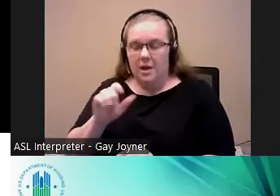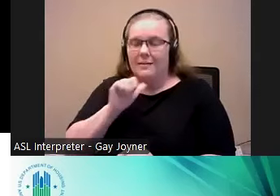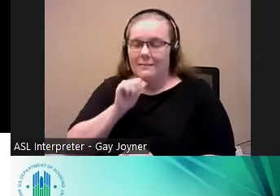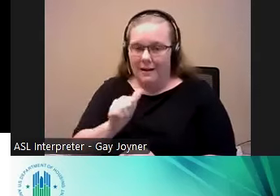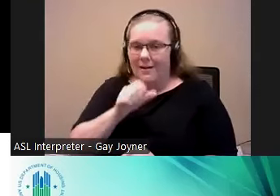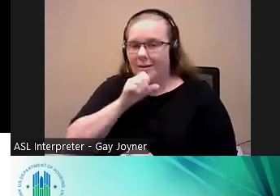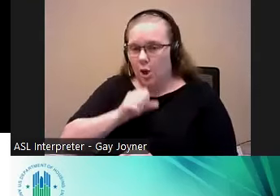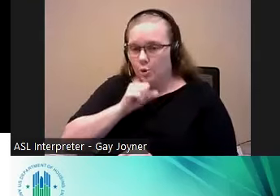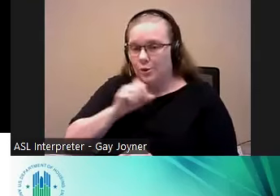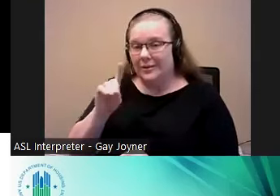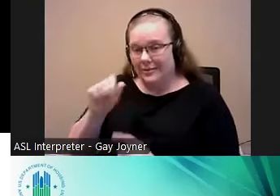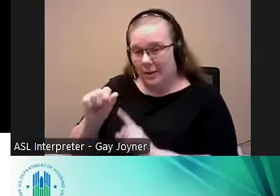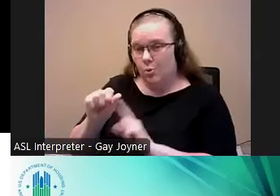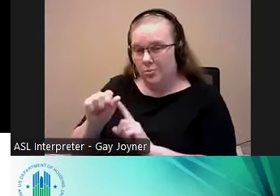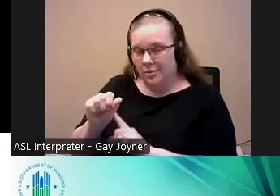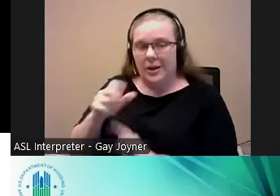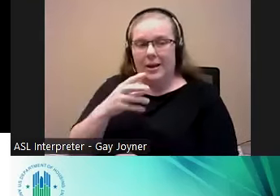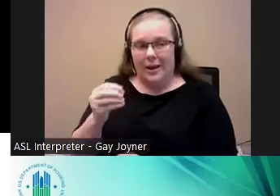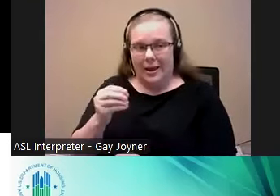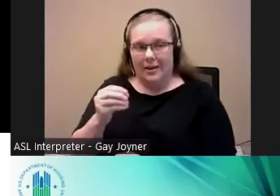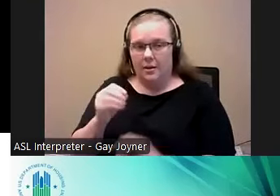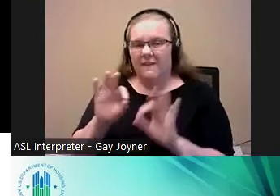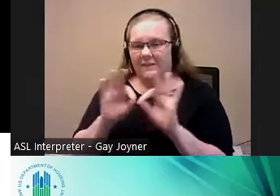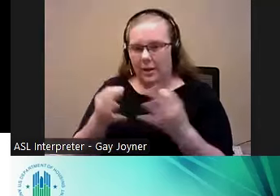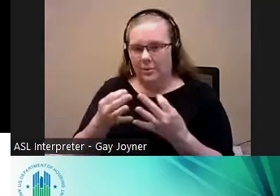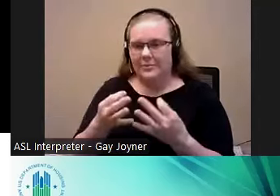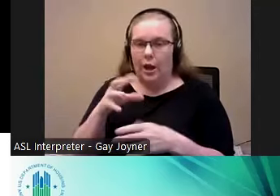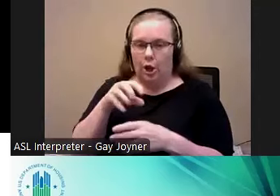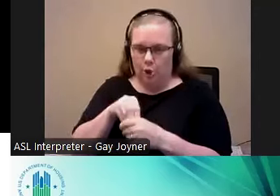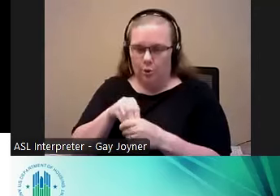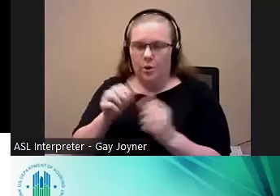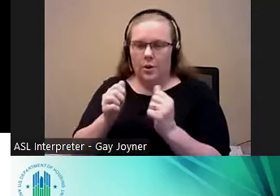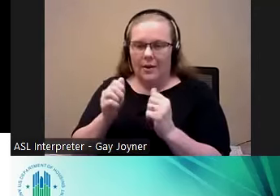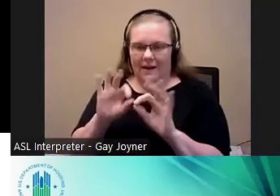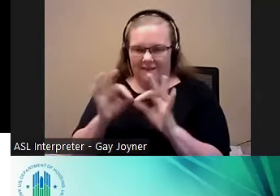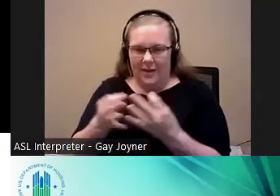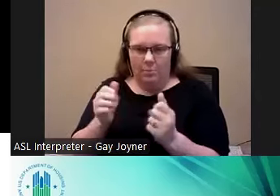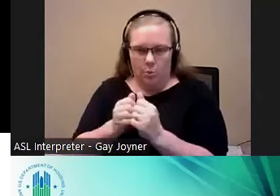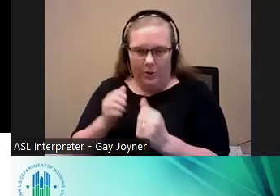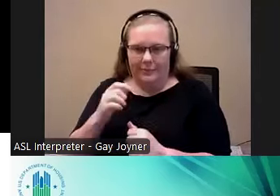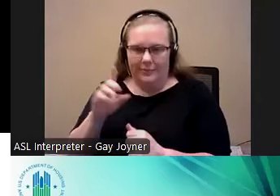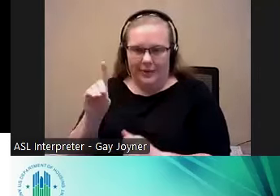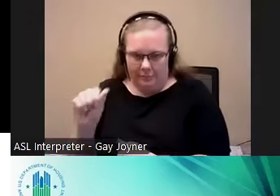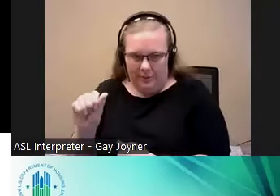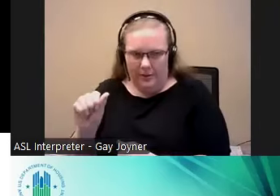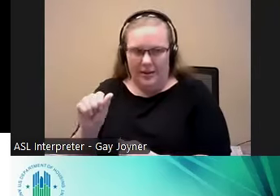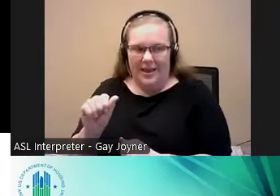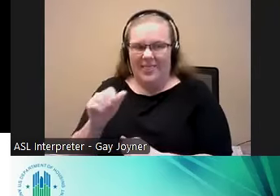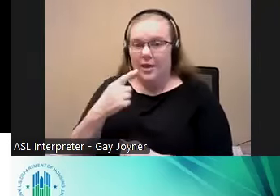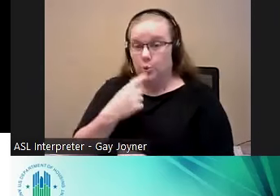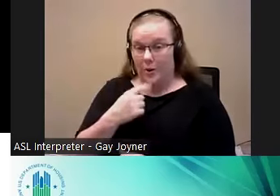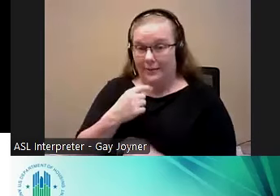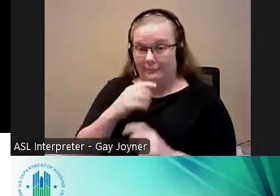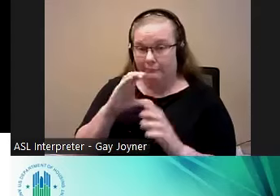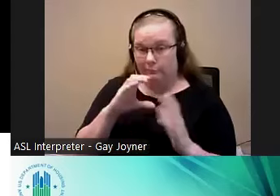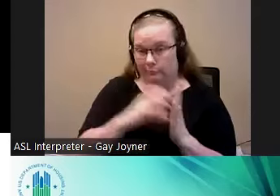and a lot of the with disabilities are served in the red in the 30% proportion.